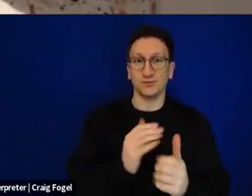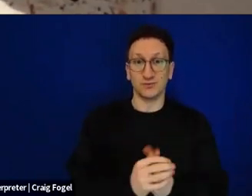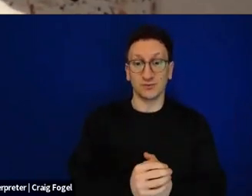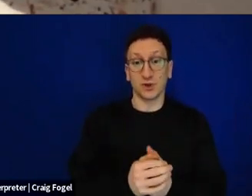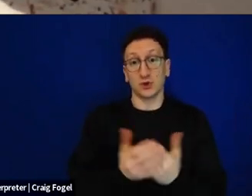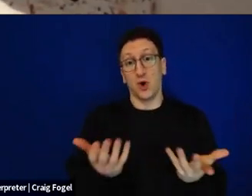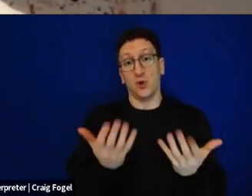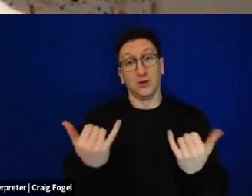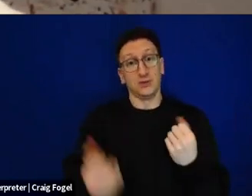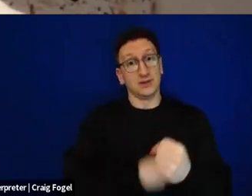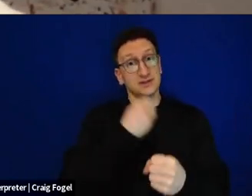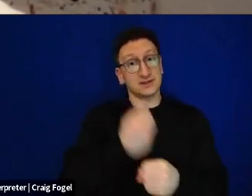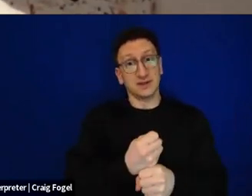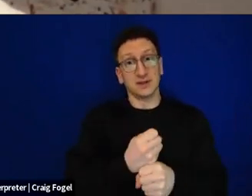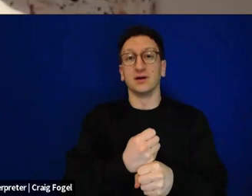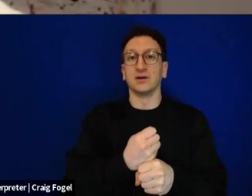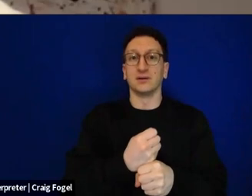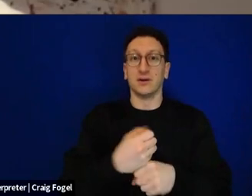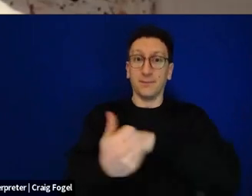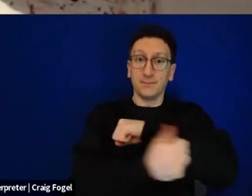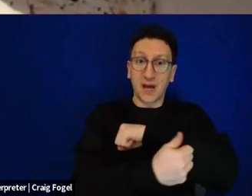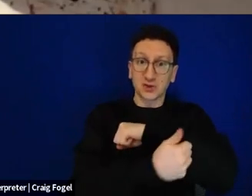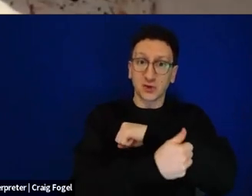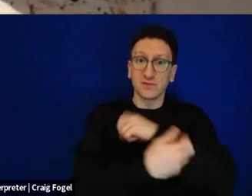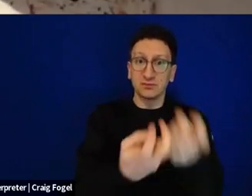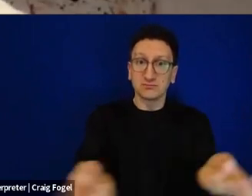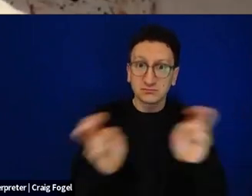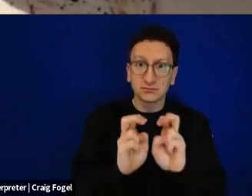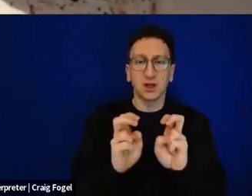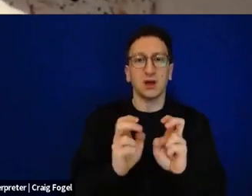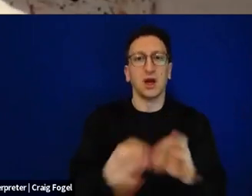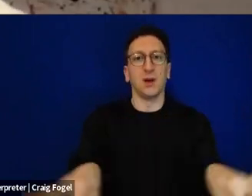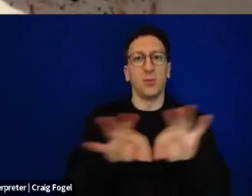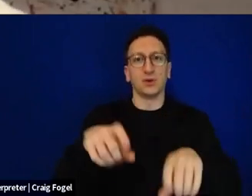in North America, across the Jewish world, is a huge educational opportunity that we can't miss.